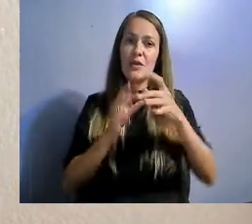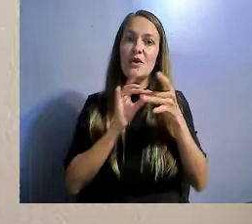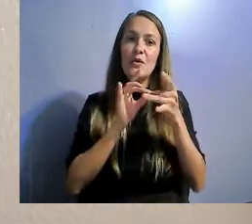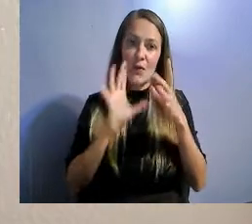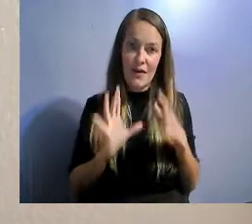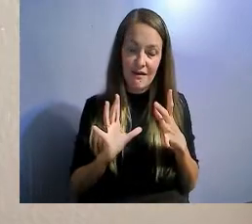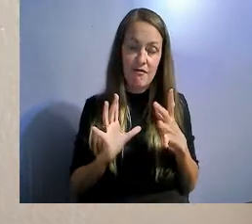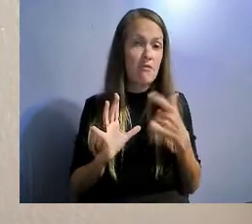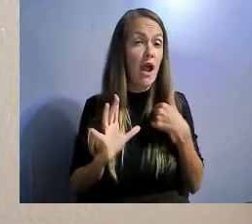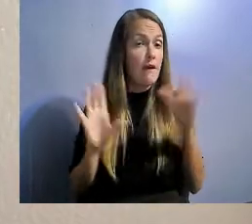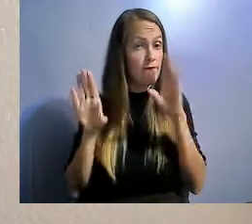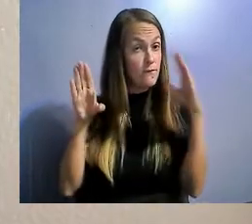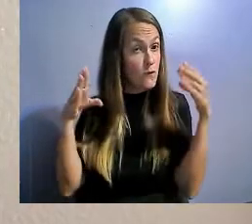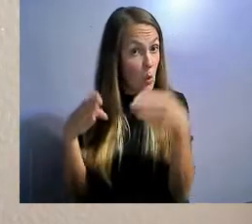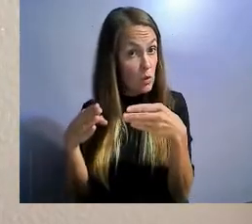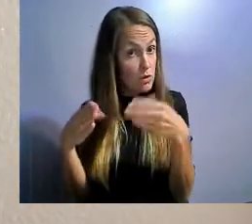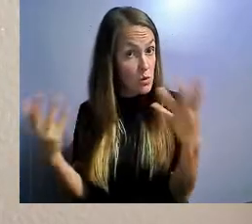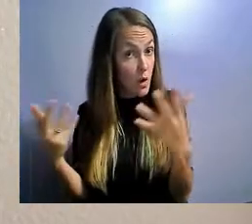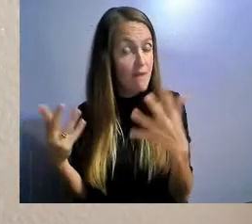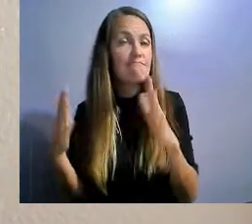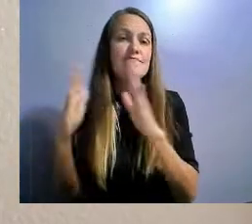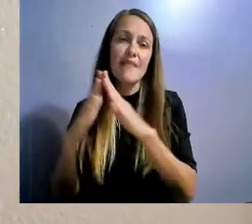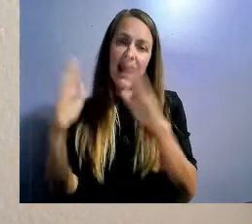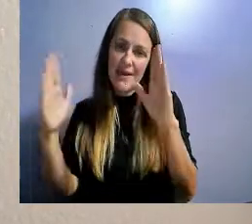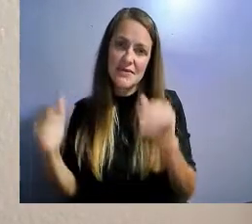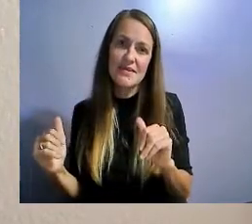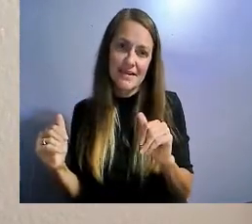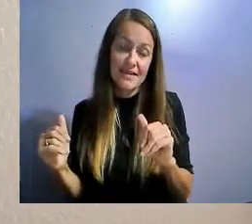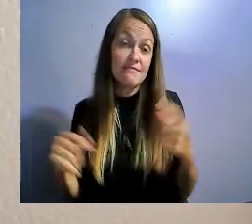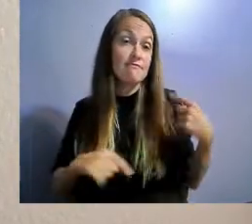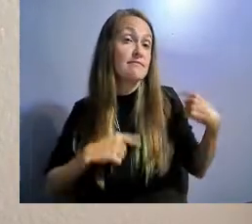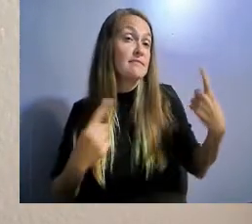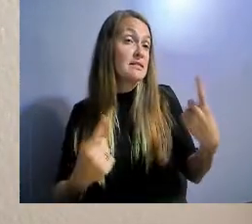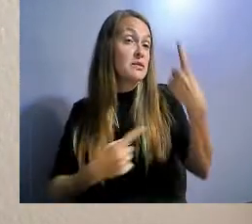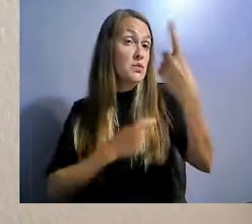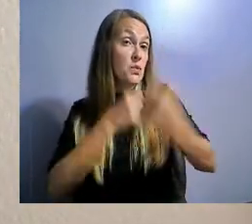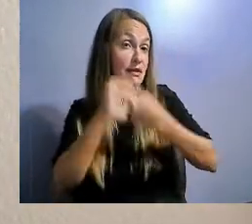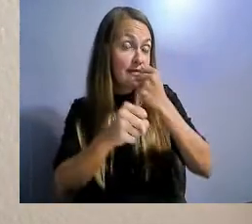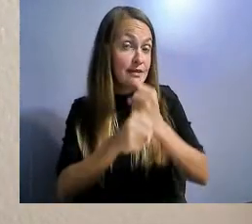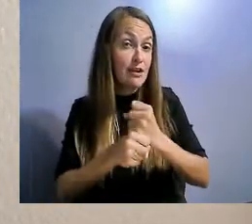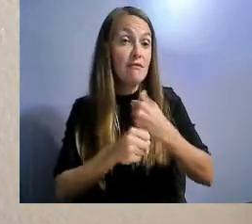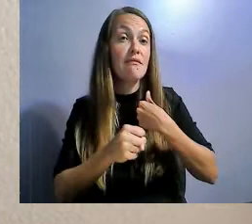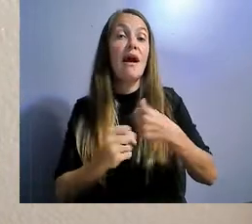In the last year have started a housing option work through with